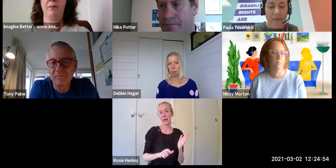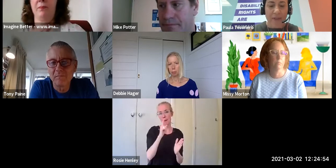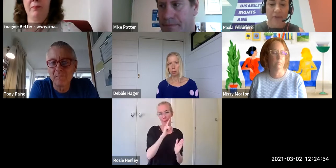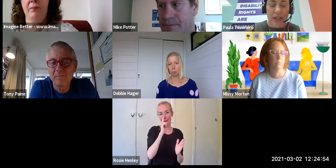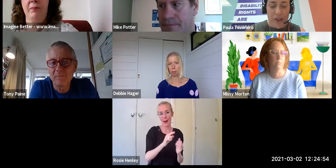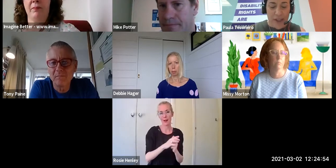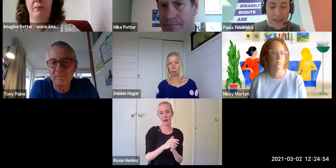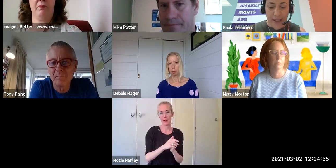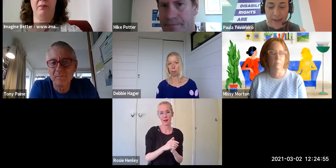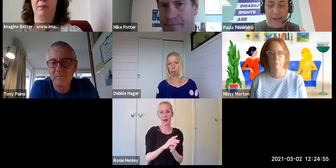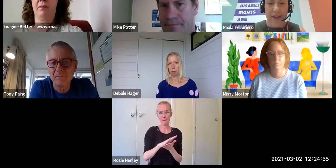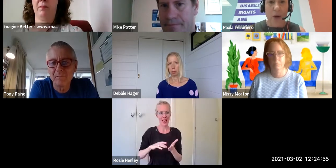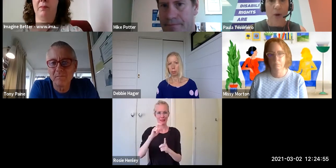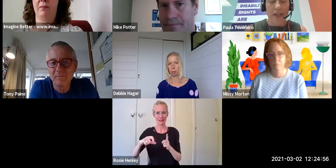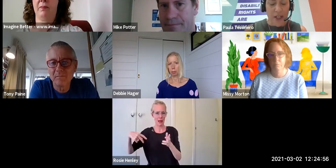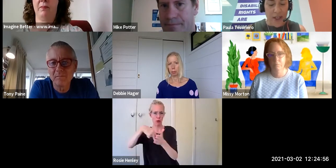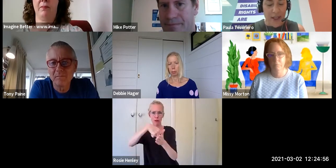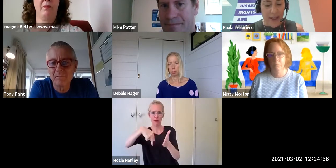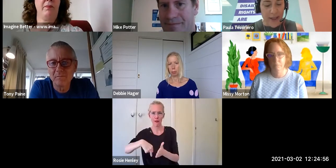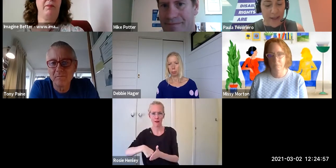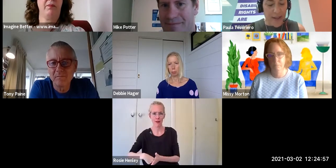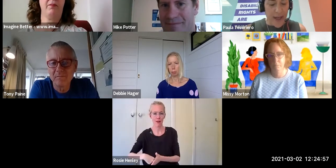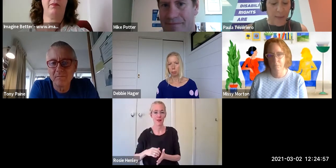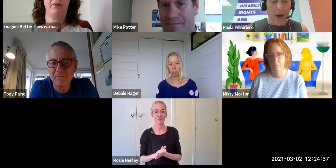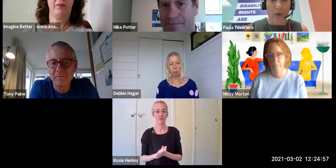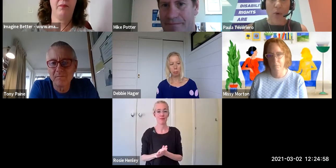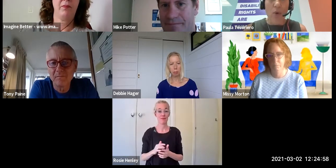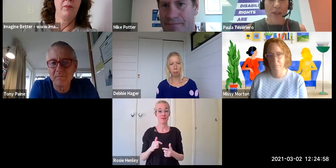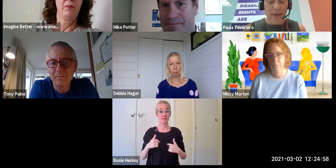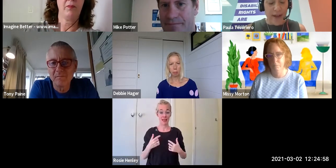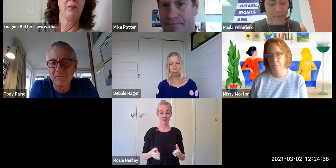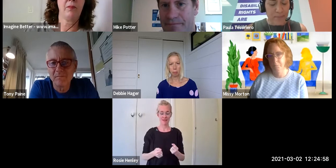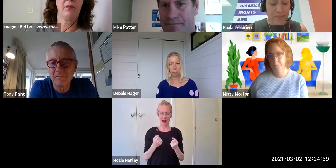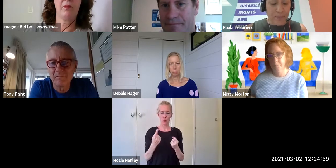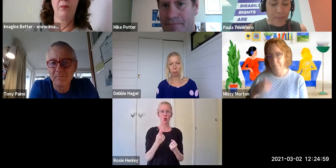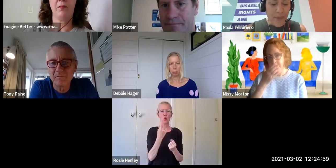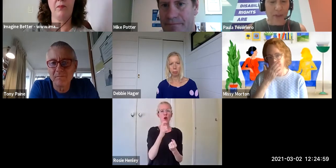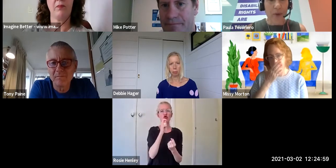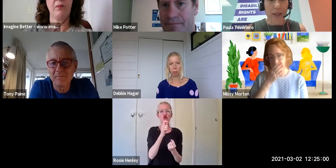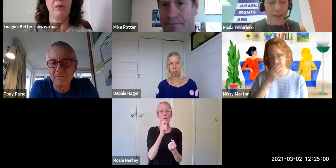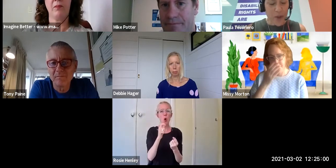I found this really interesting set of quotes actually in a report that the [UN] Special